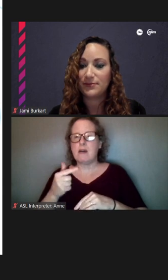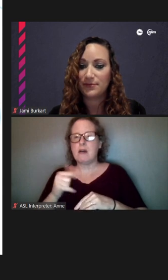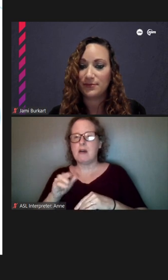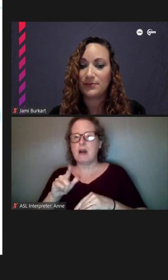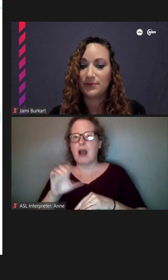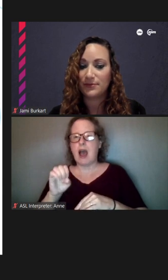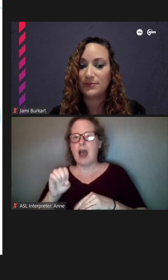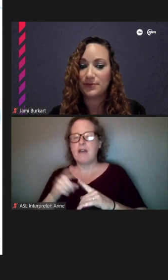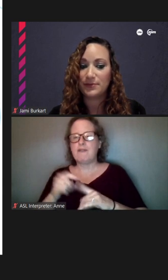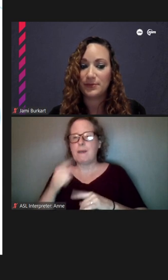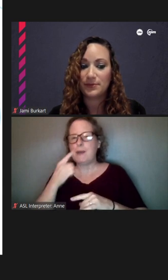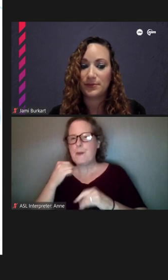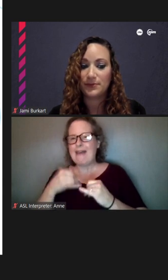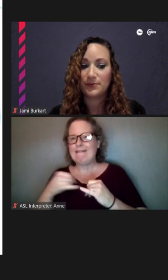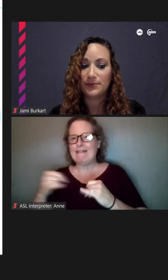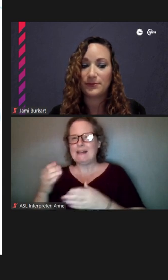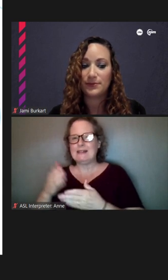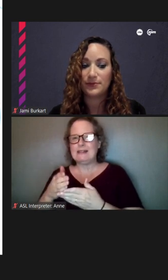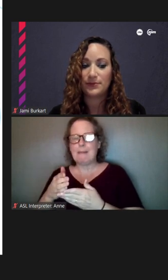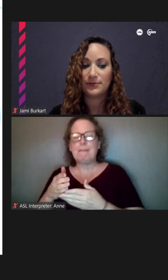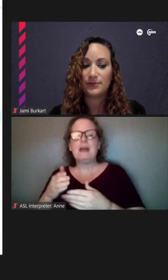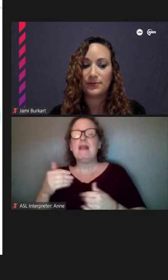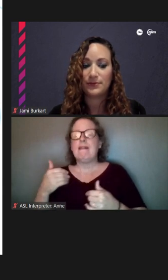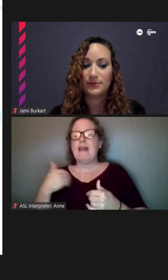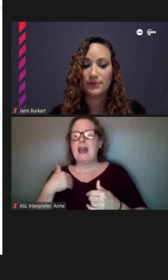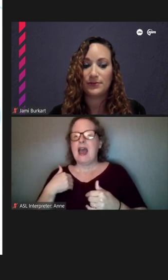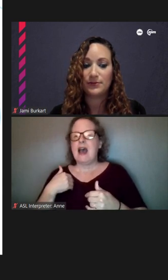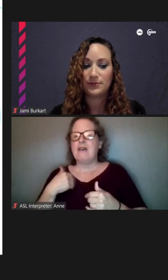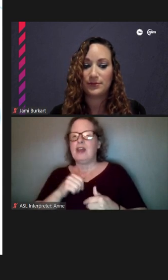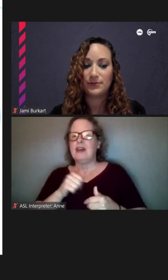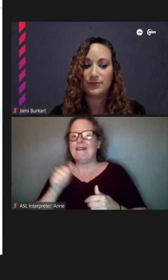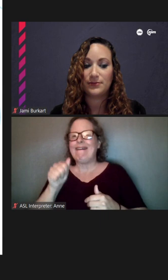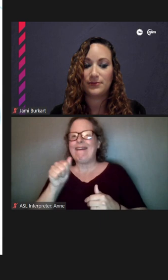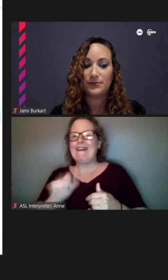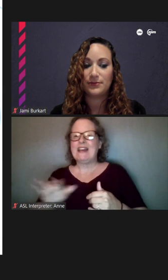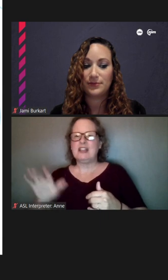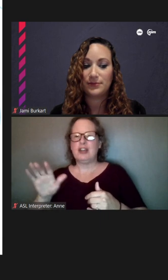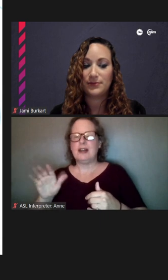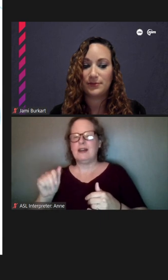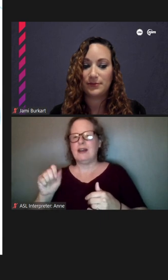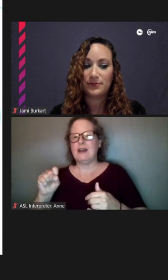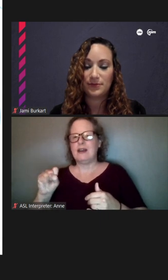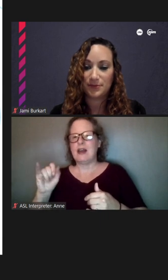in that concentrated block, and the area was previously known as, you know, Little Vietnam,